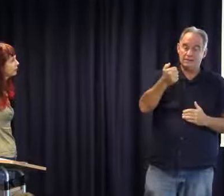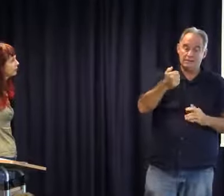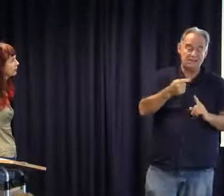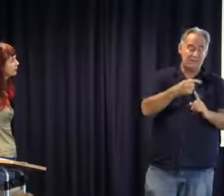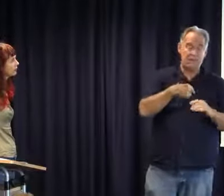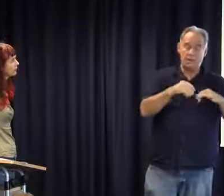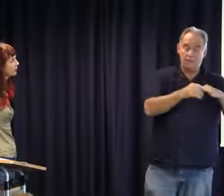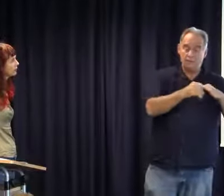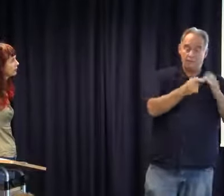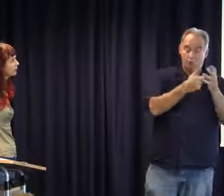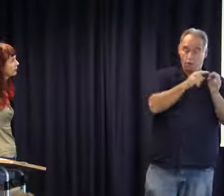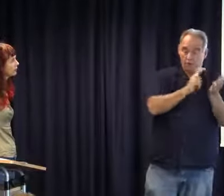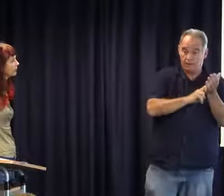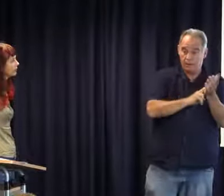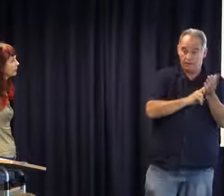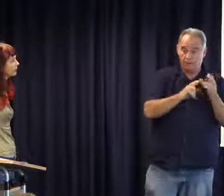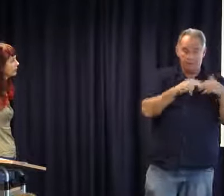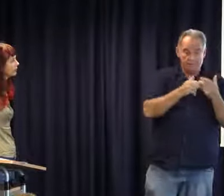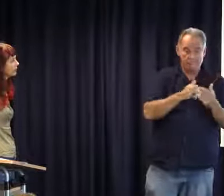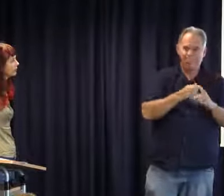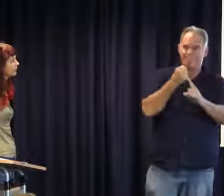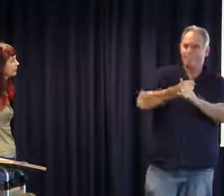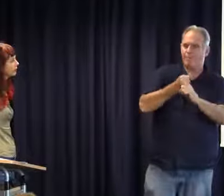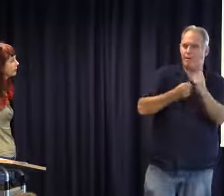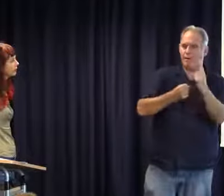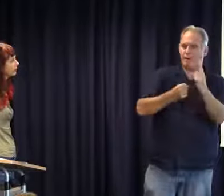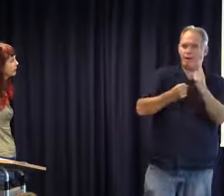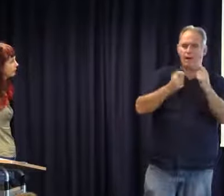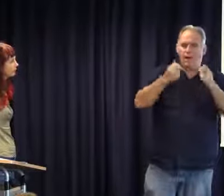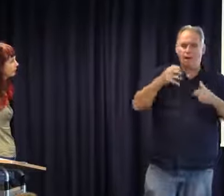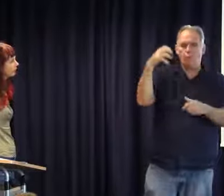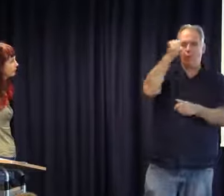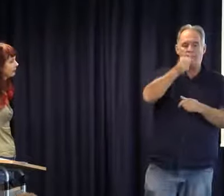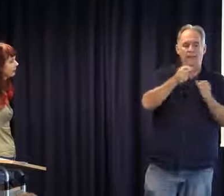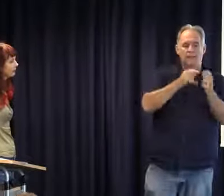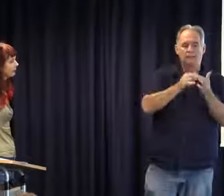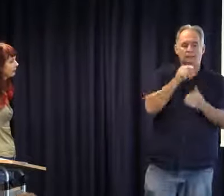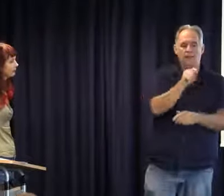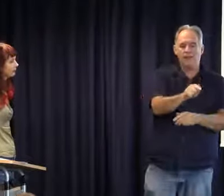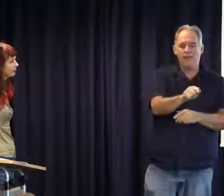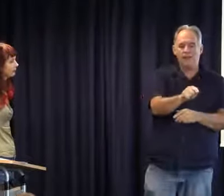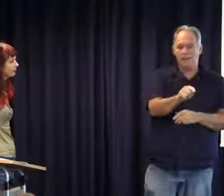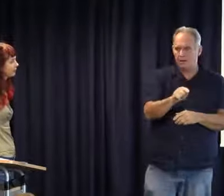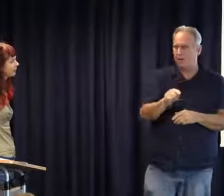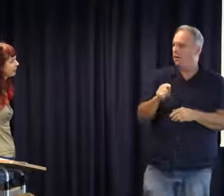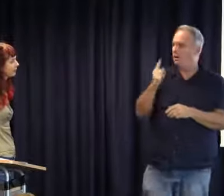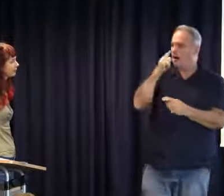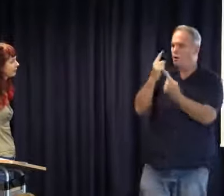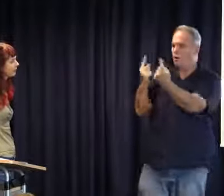class action. In 2006 myself and Robin advocated and were successful in that case when we took